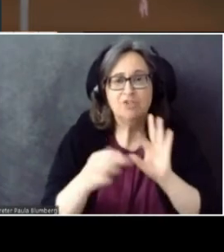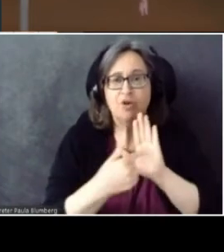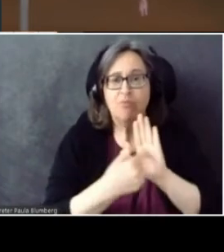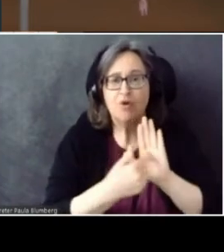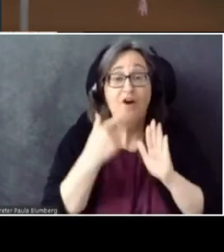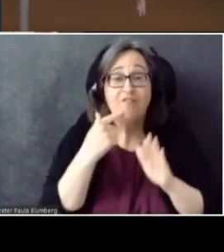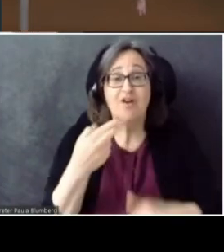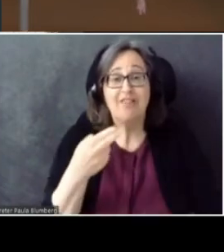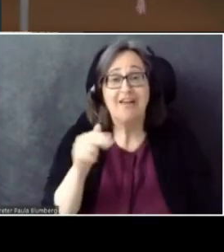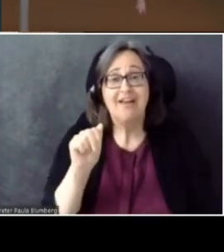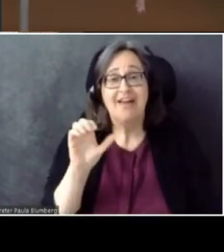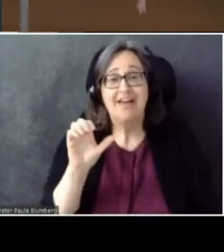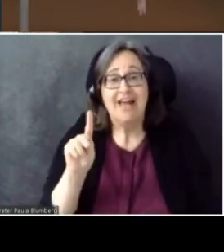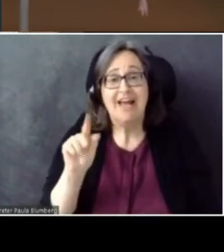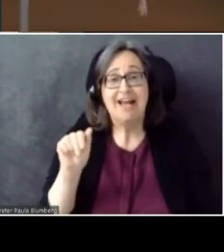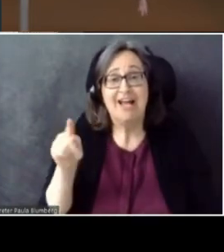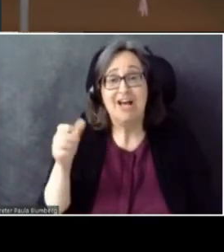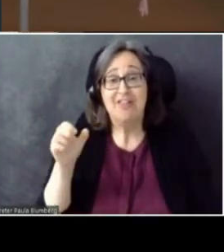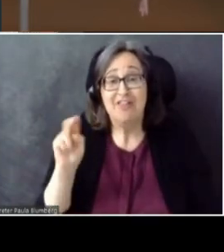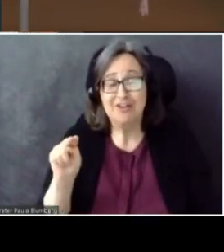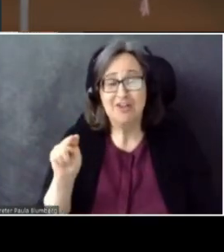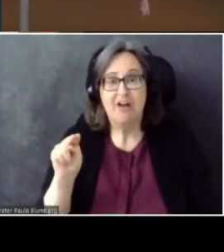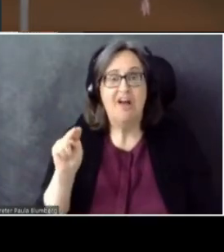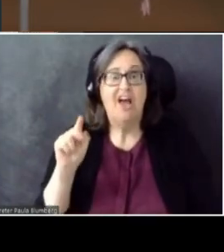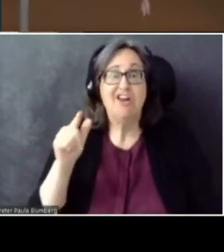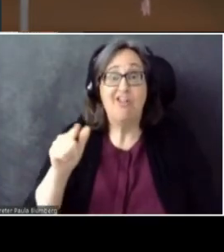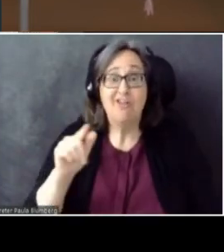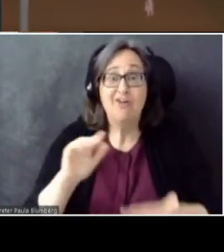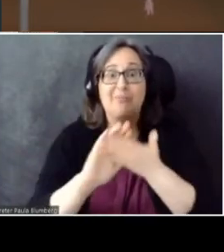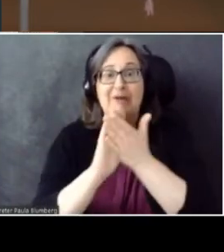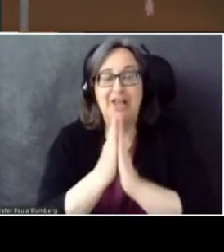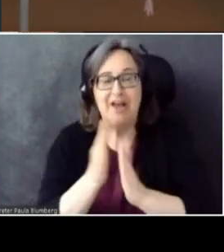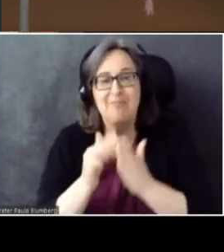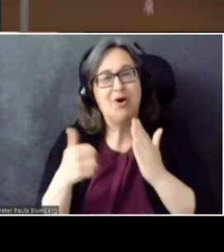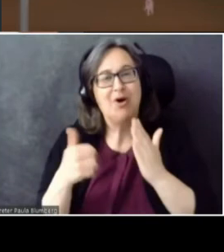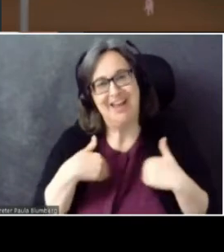ultimately evolved into what we have in AltSpace today.